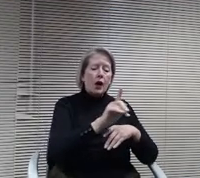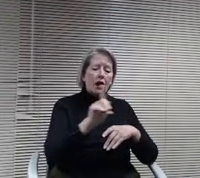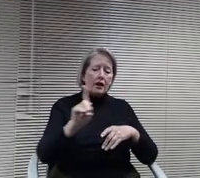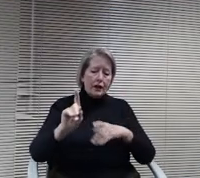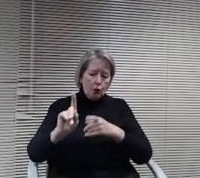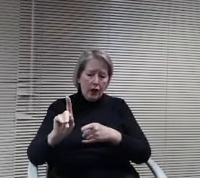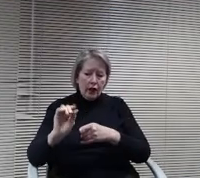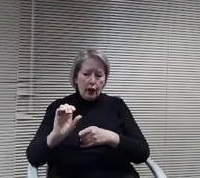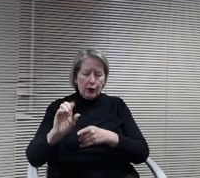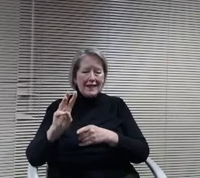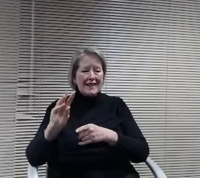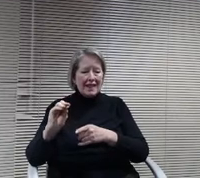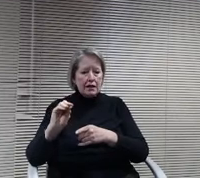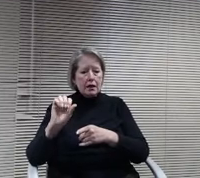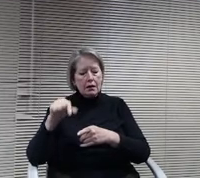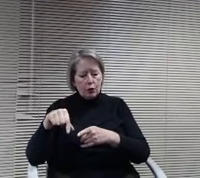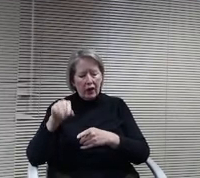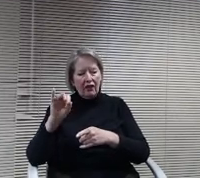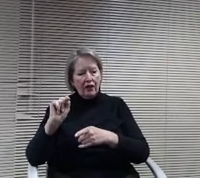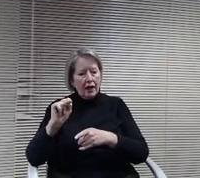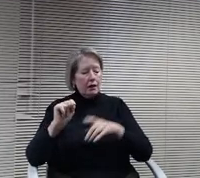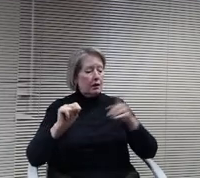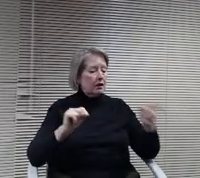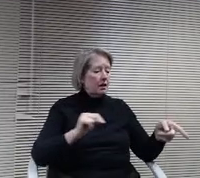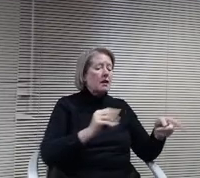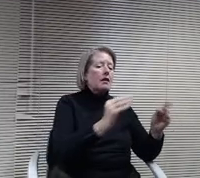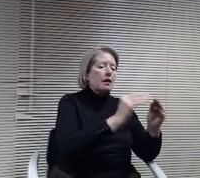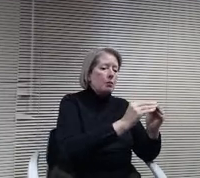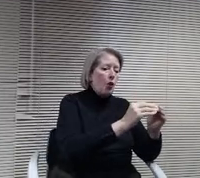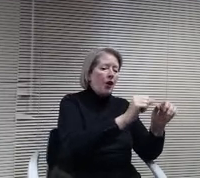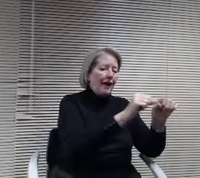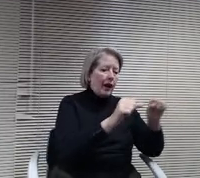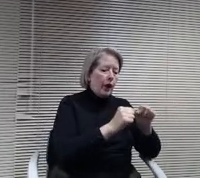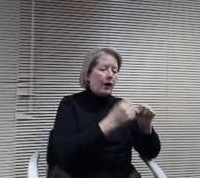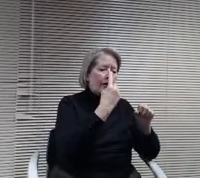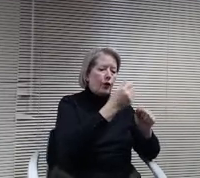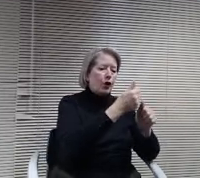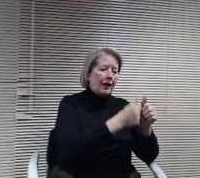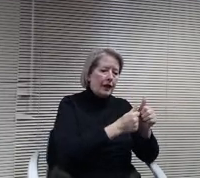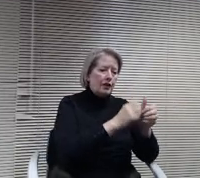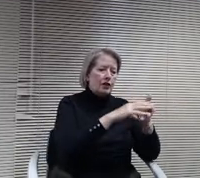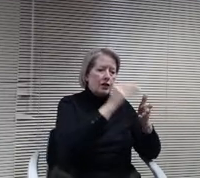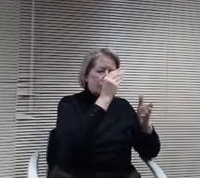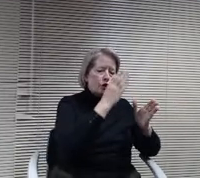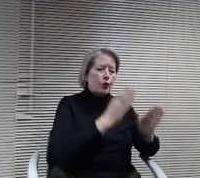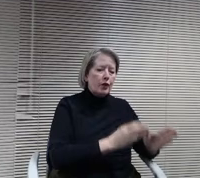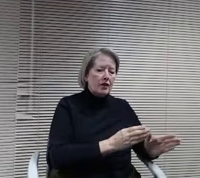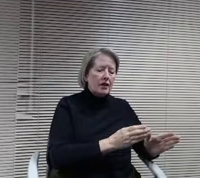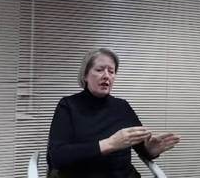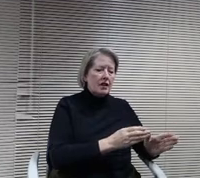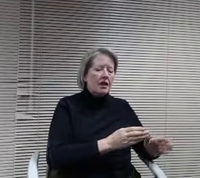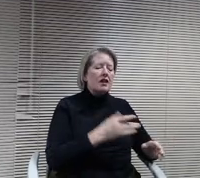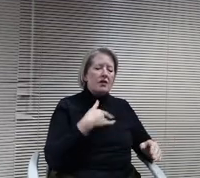amount of space available. So we don't think that we will be challenged for space in this